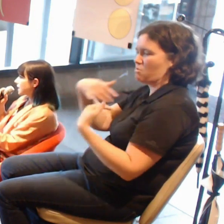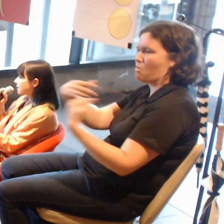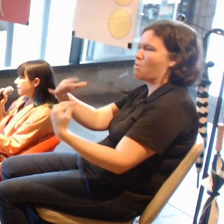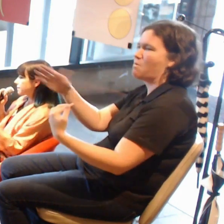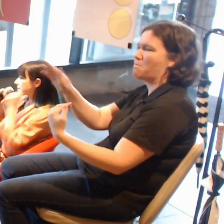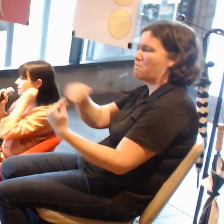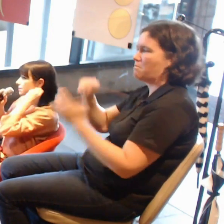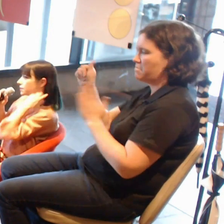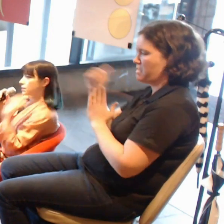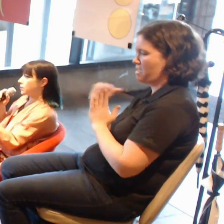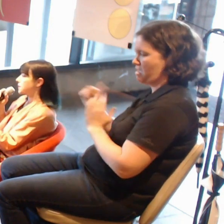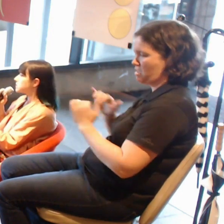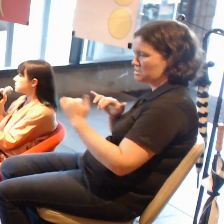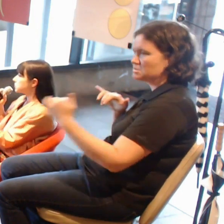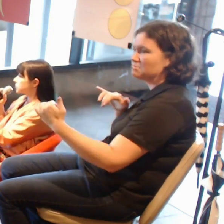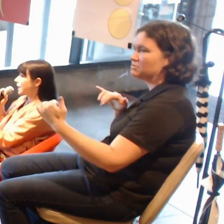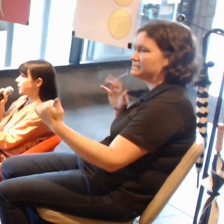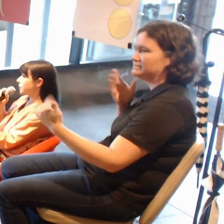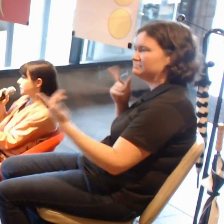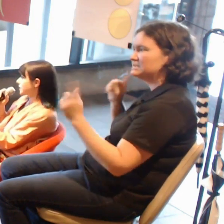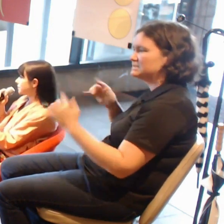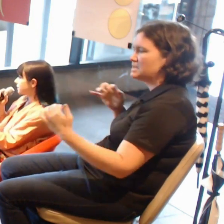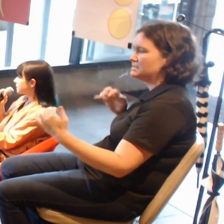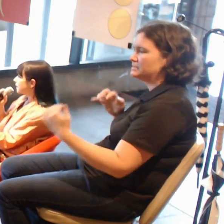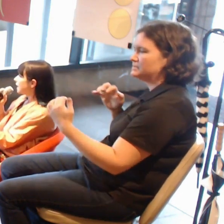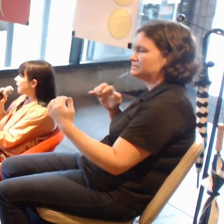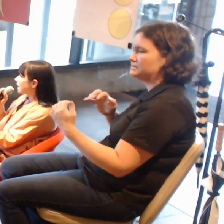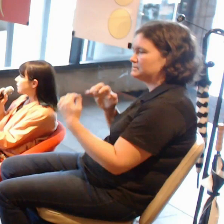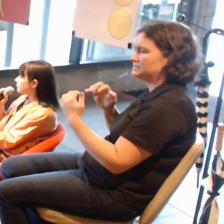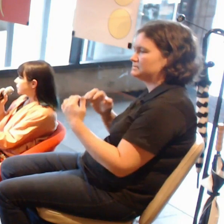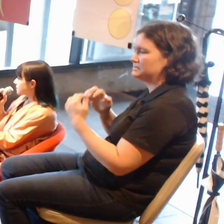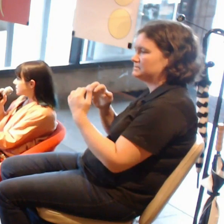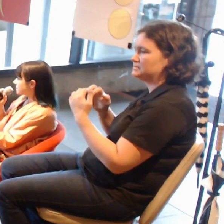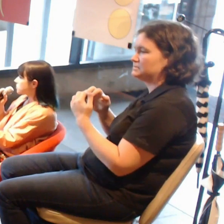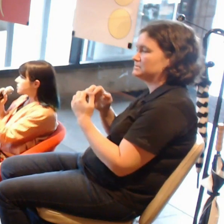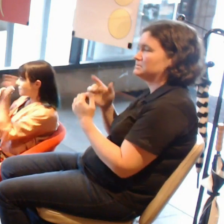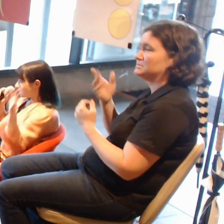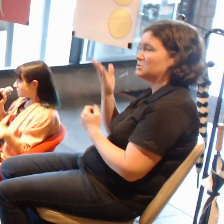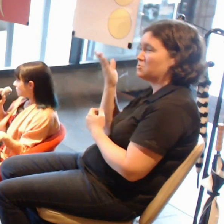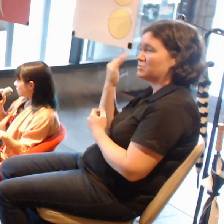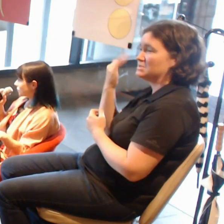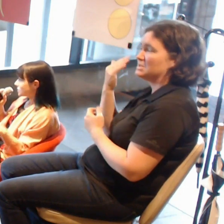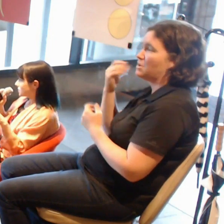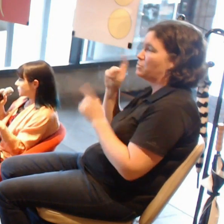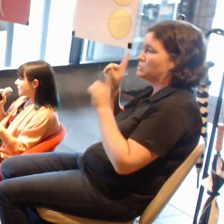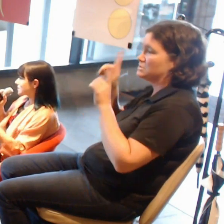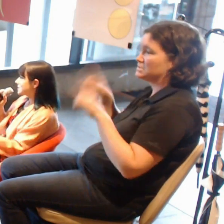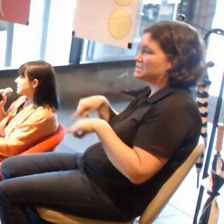Yayoi Kusama, she's been doing that since the '60s,